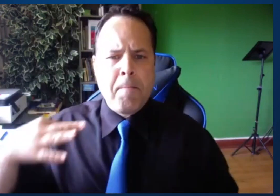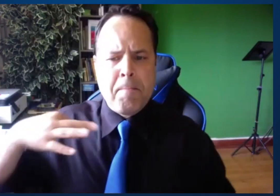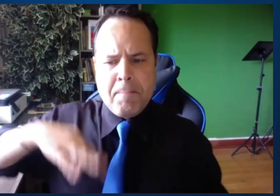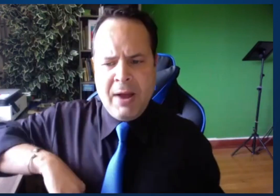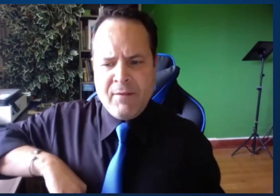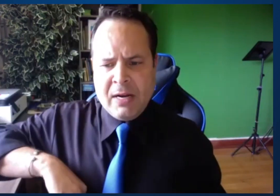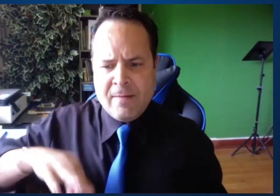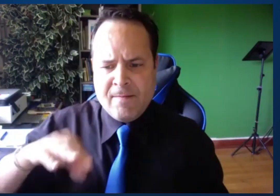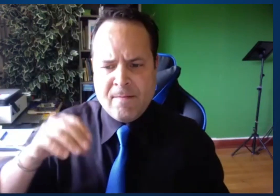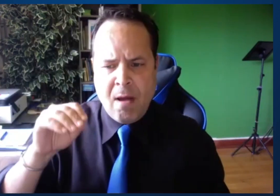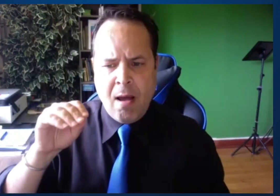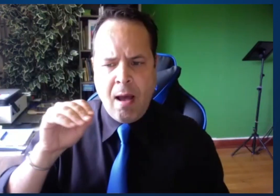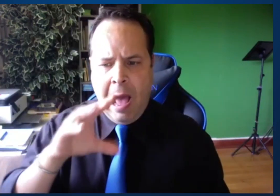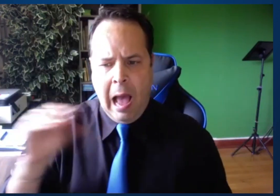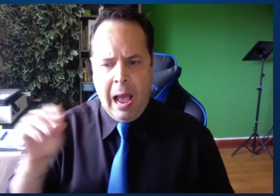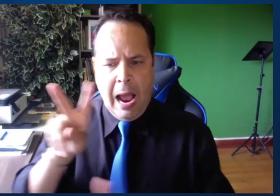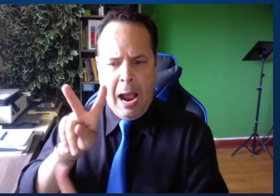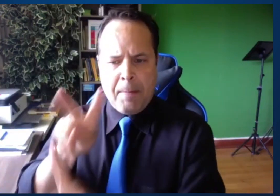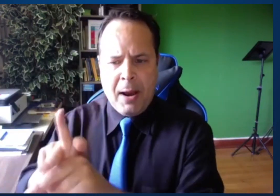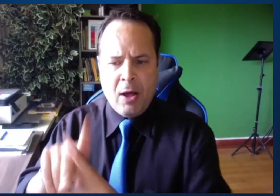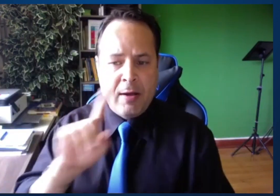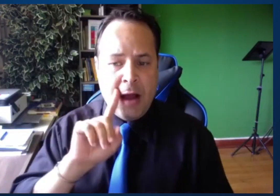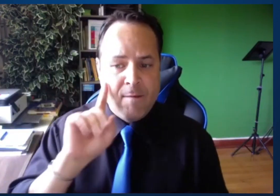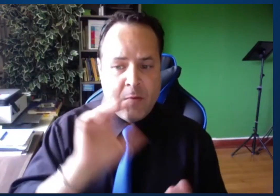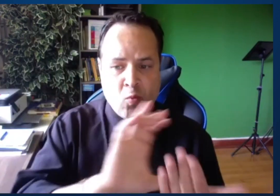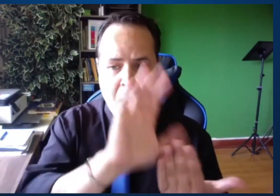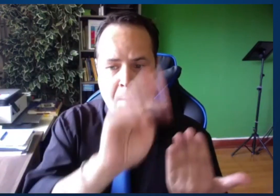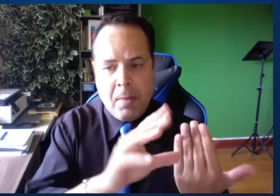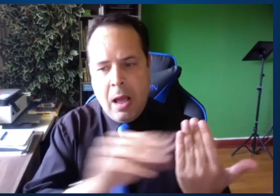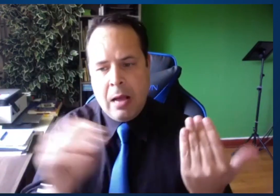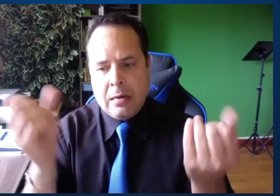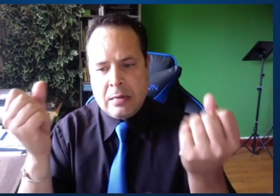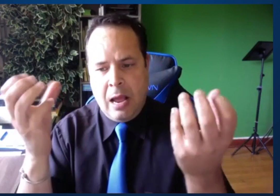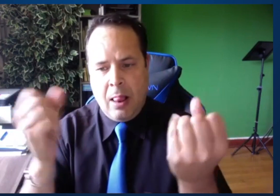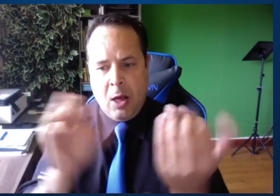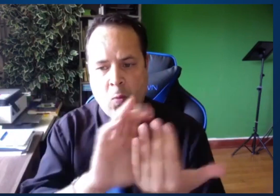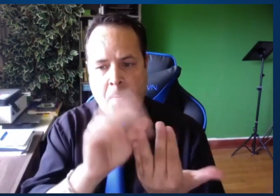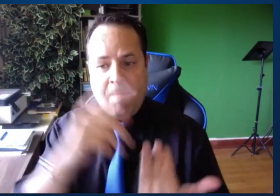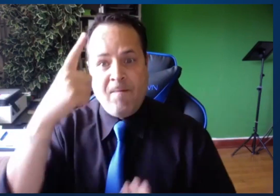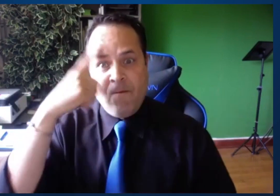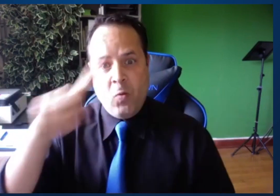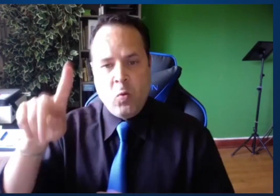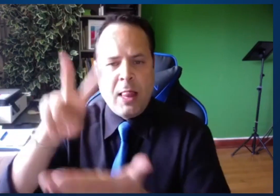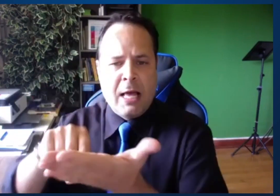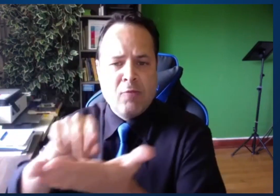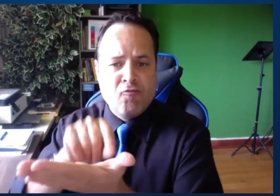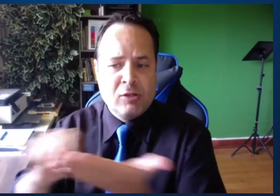What benefits and applications to deaf using sign